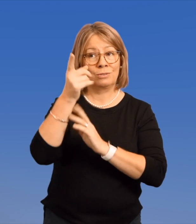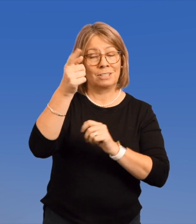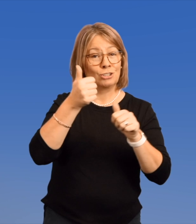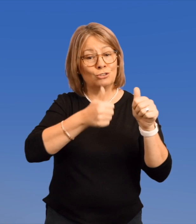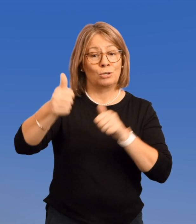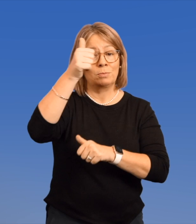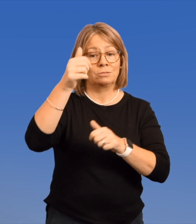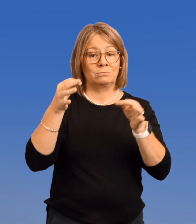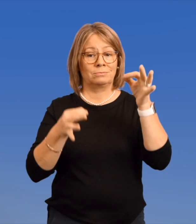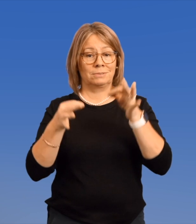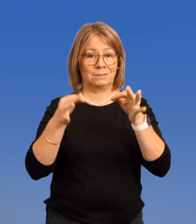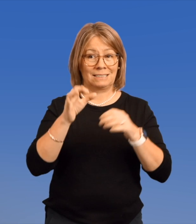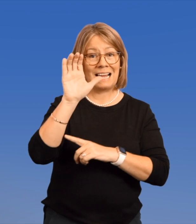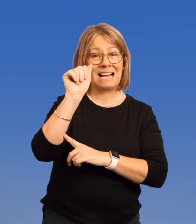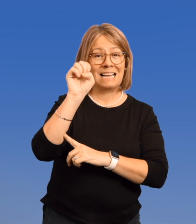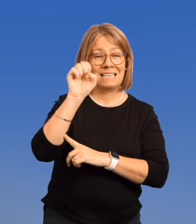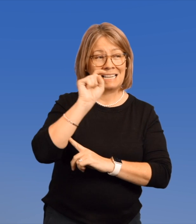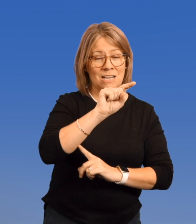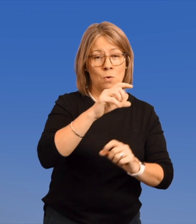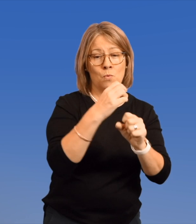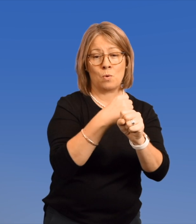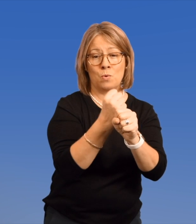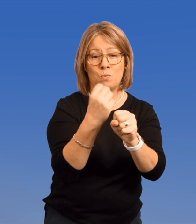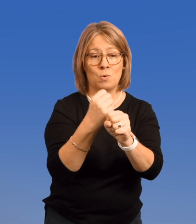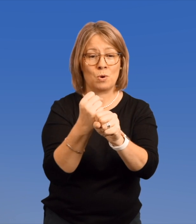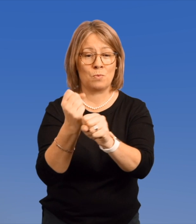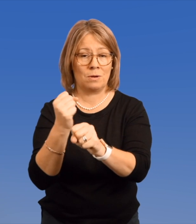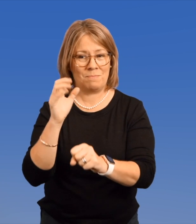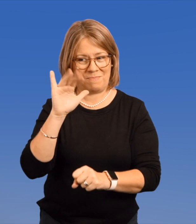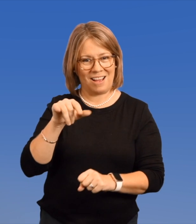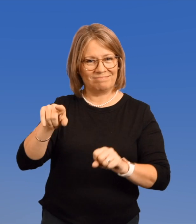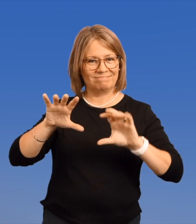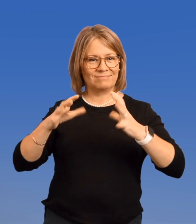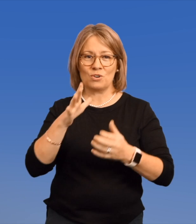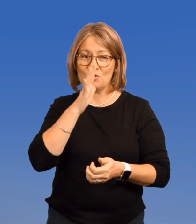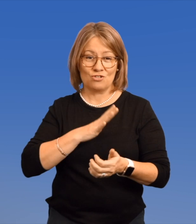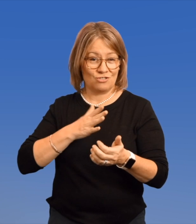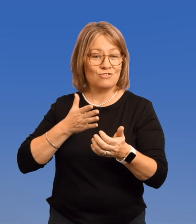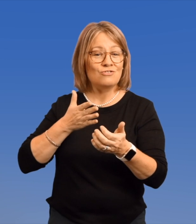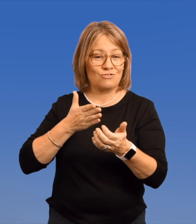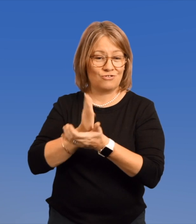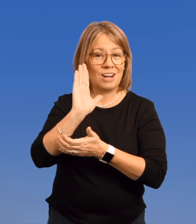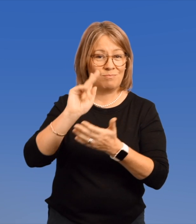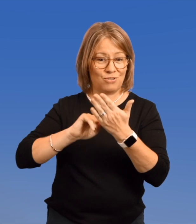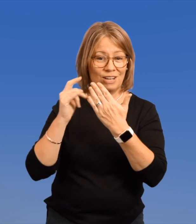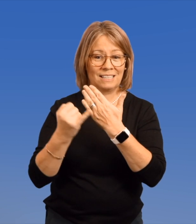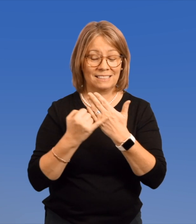All together, the Supreme Court cases won by the Women's Rights Project, --